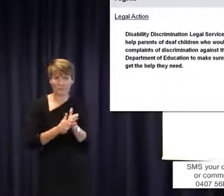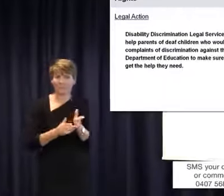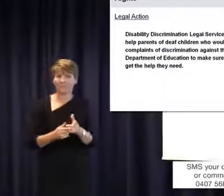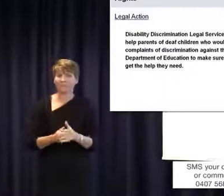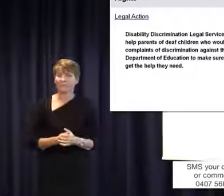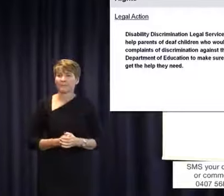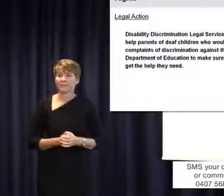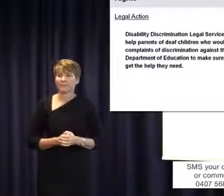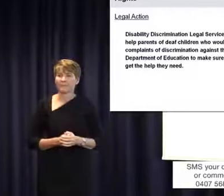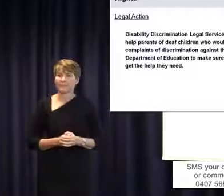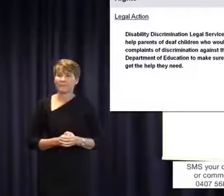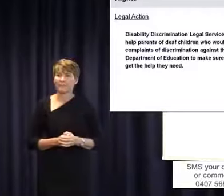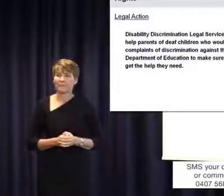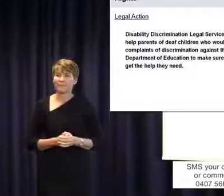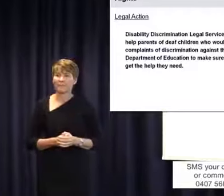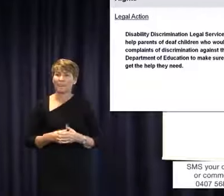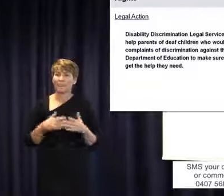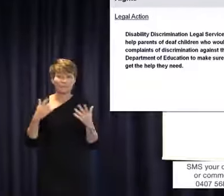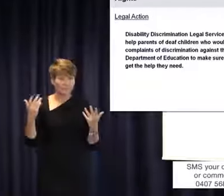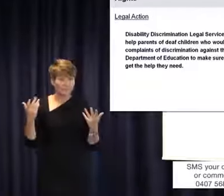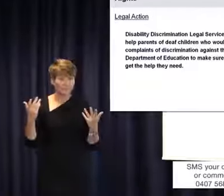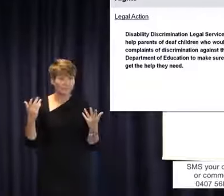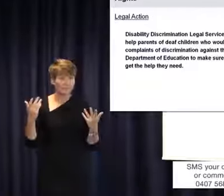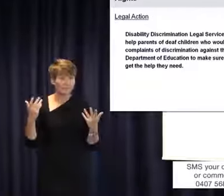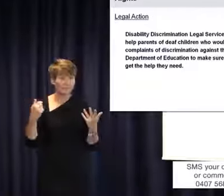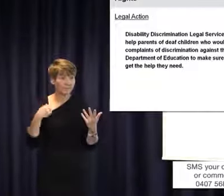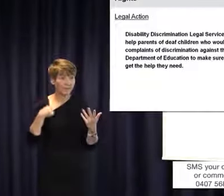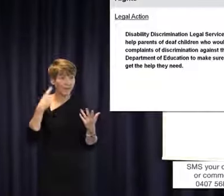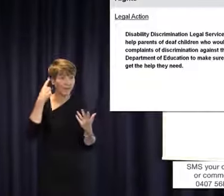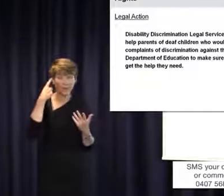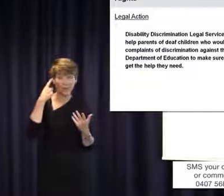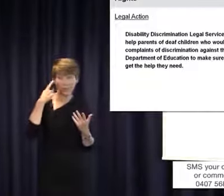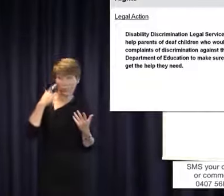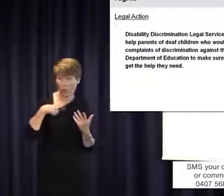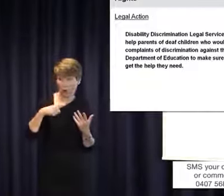I suppose what I'm suggested is that one of the reasons the three organisations have come